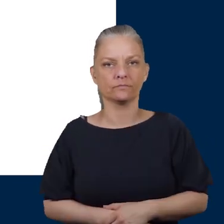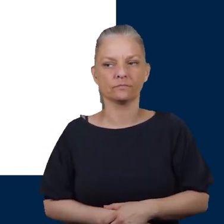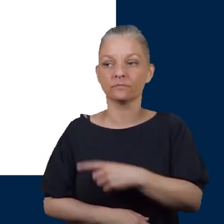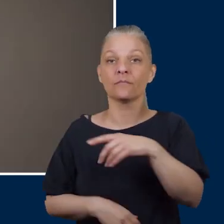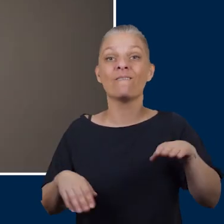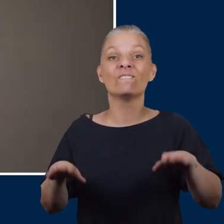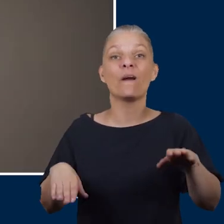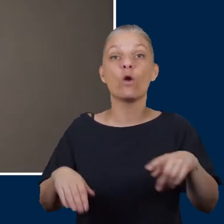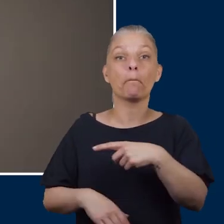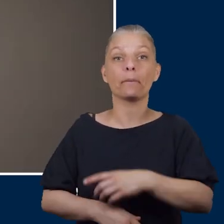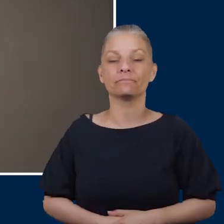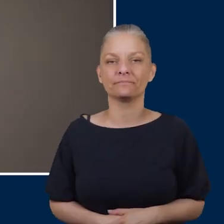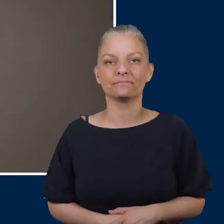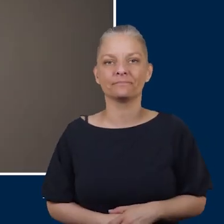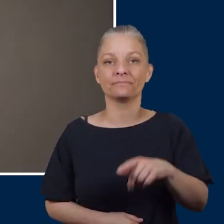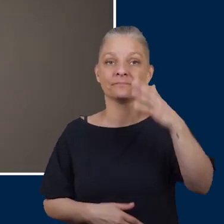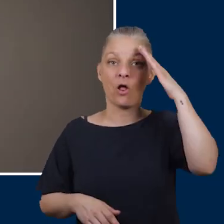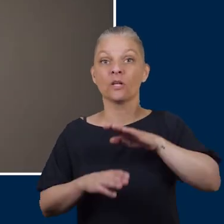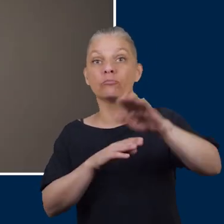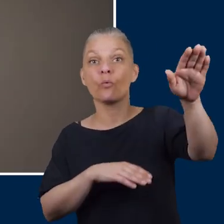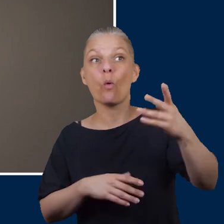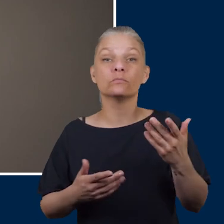The second picture is a flip flop. If you're holidaying here in the